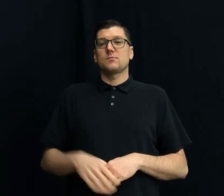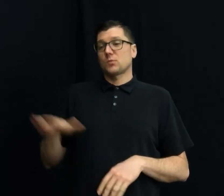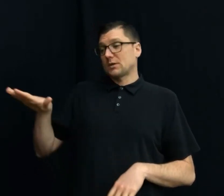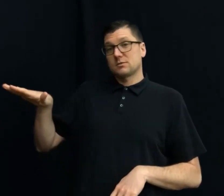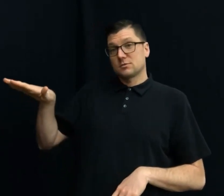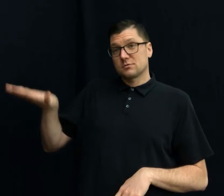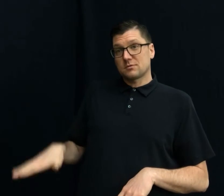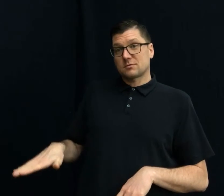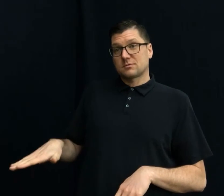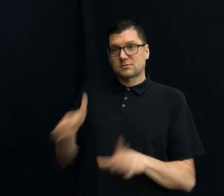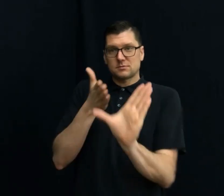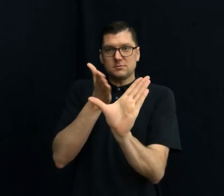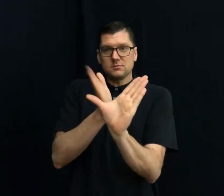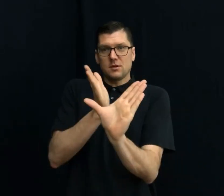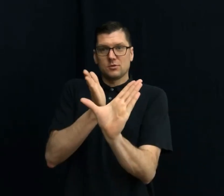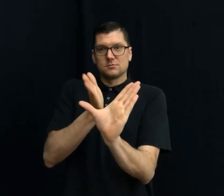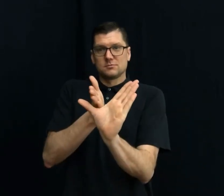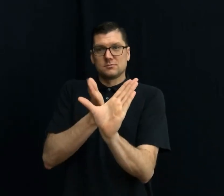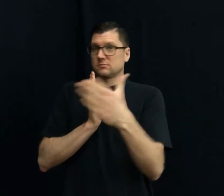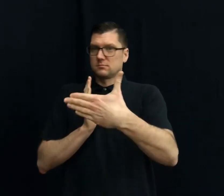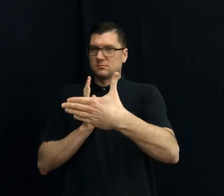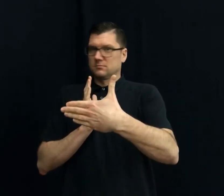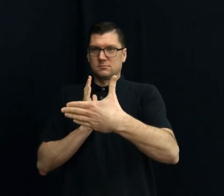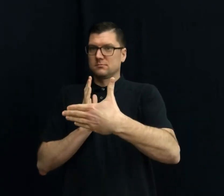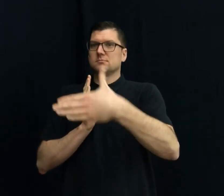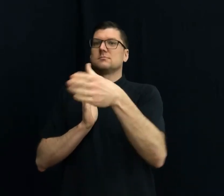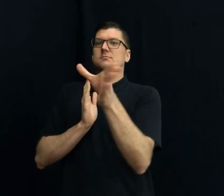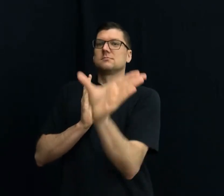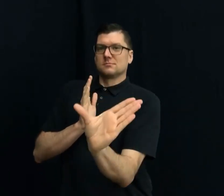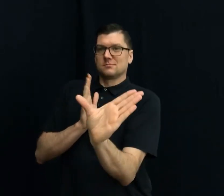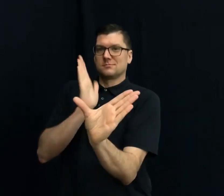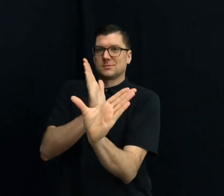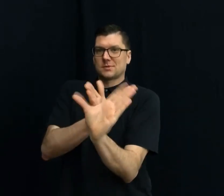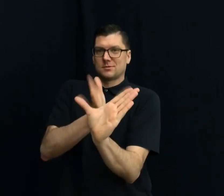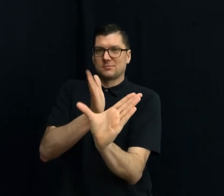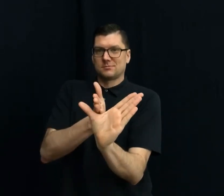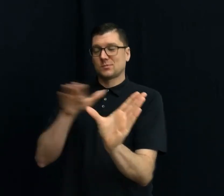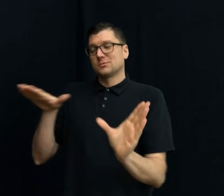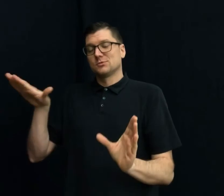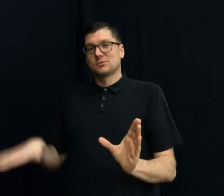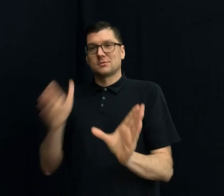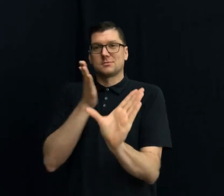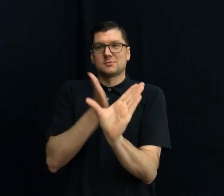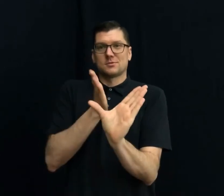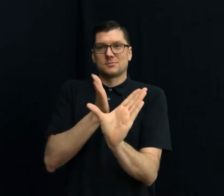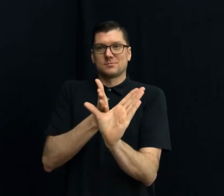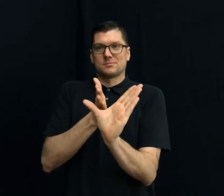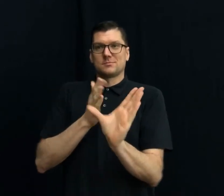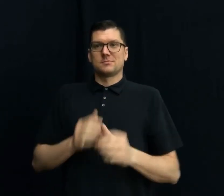CHILD PSYCHOLOGY